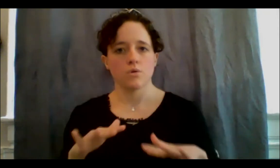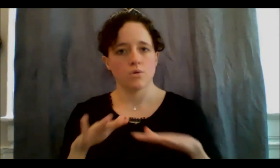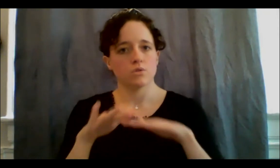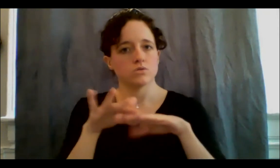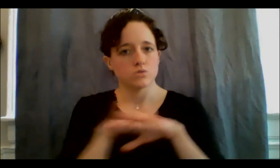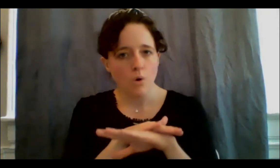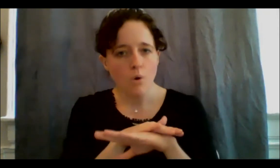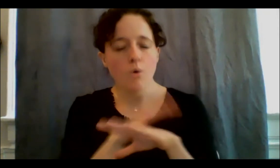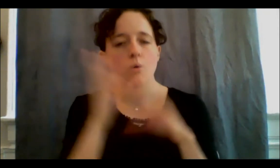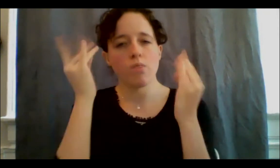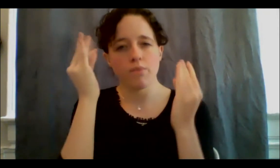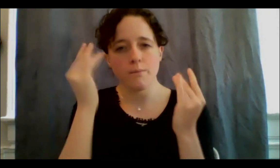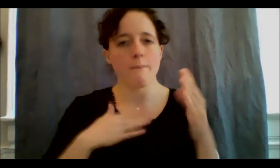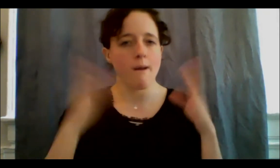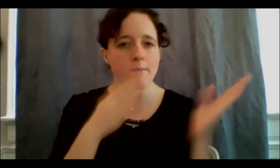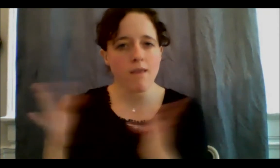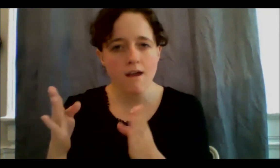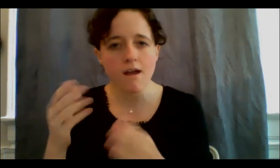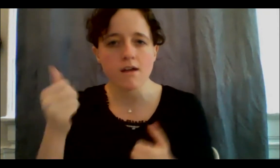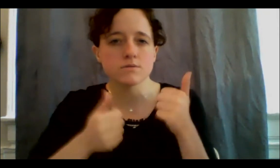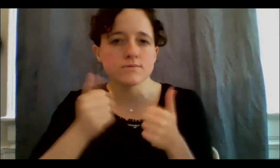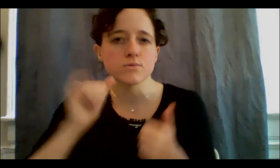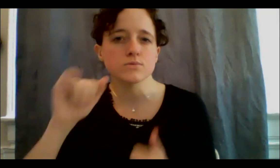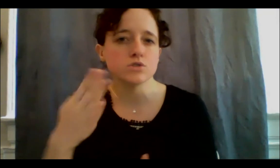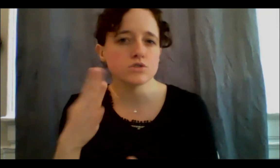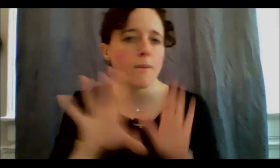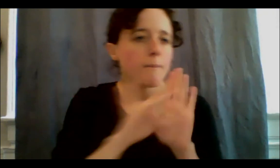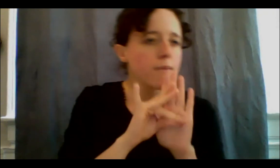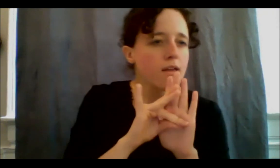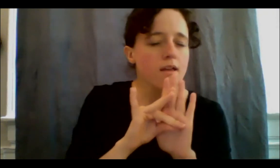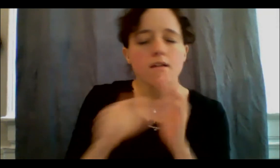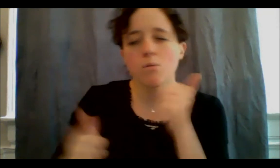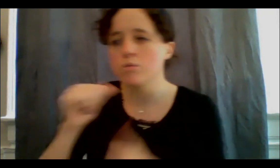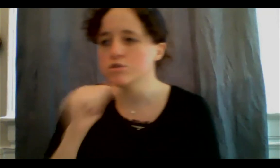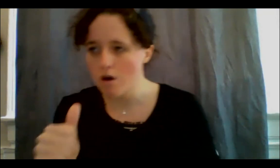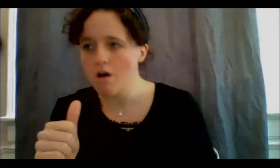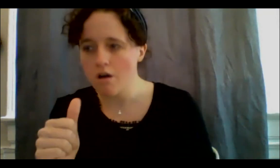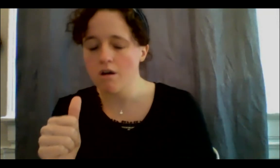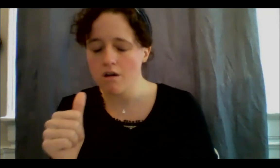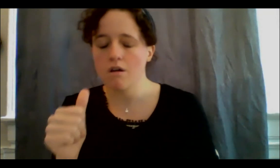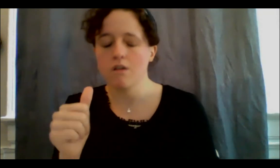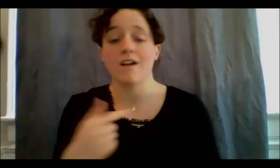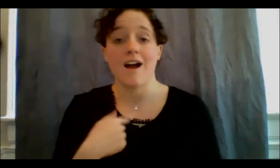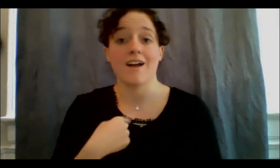what kind of work I should be doing, and I said that out loud, but making a